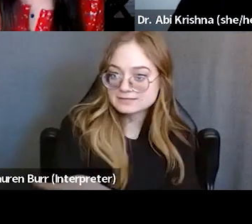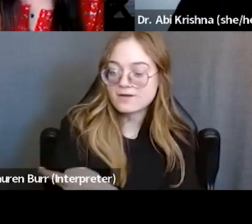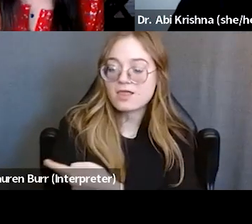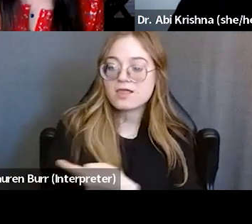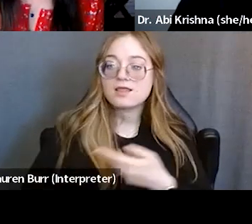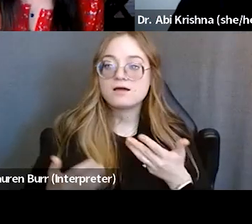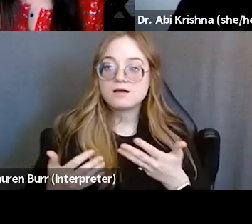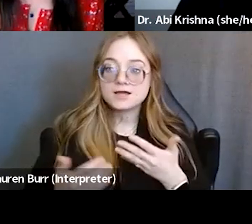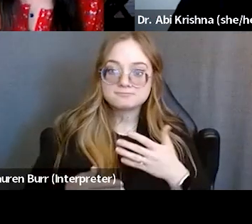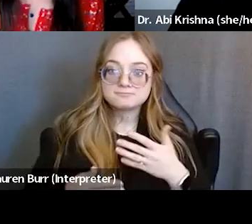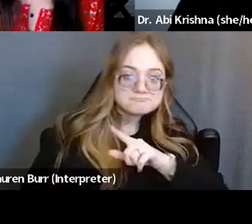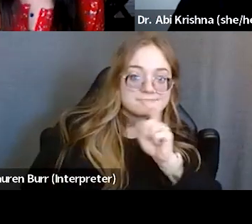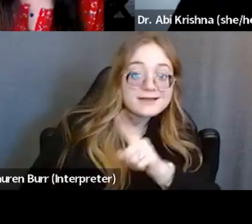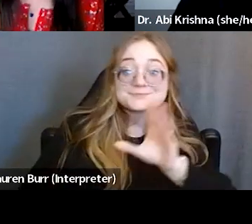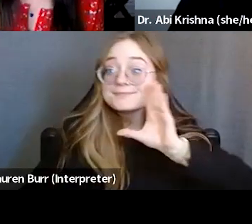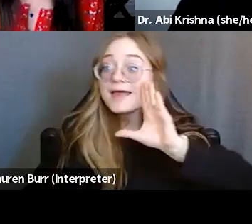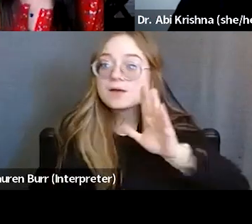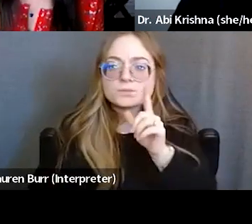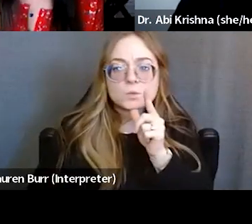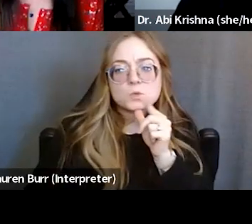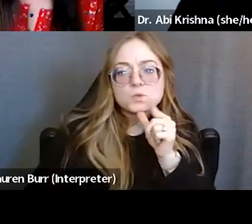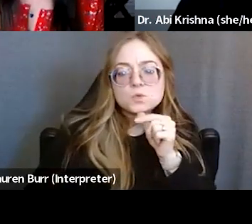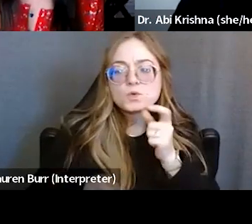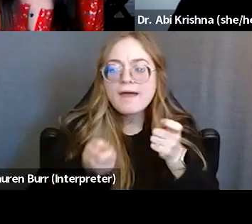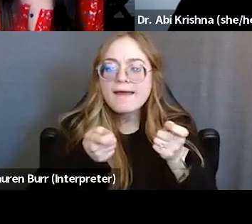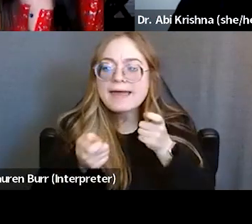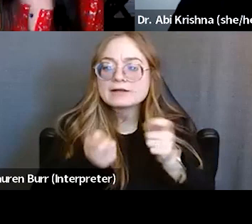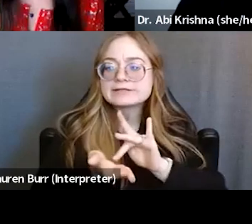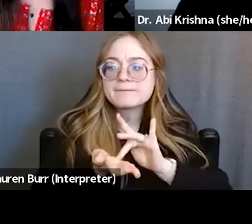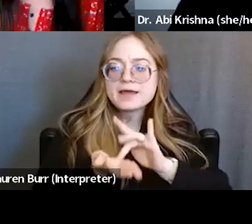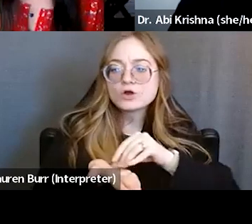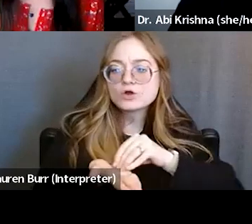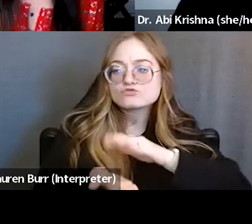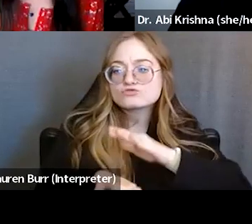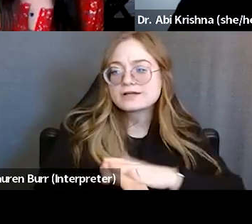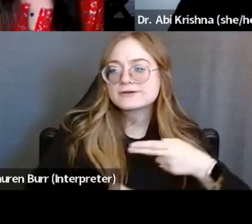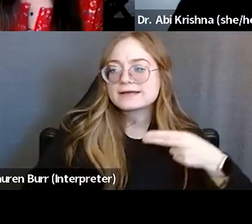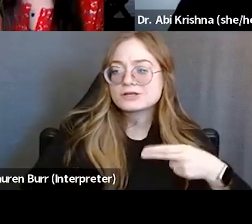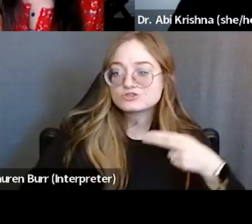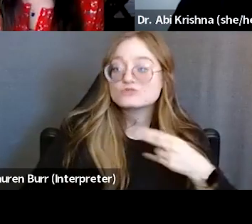asking hi, who handles the medical records, getting their name, getting their email, you know,